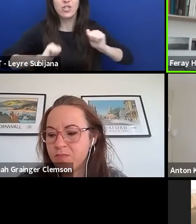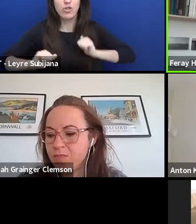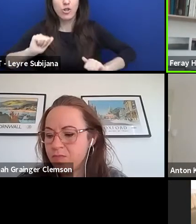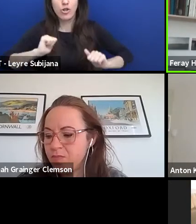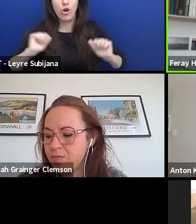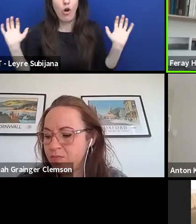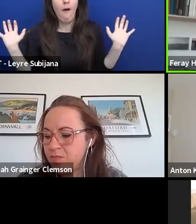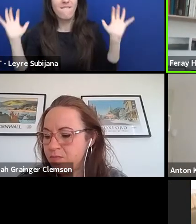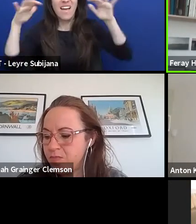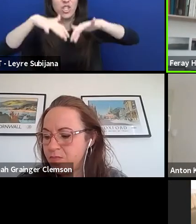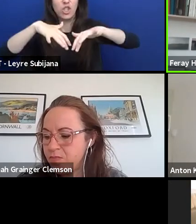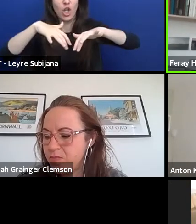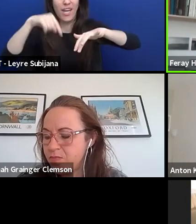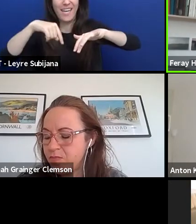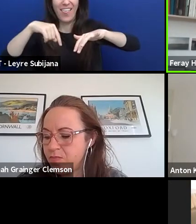with its Europe projects.